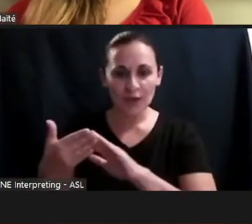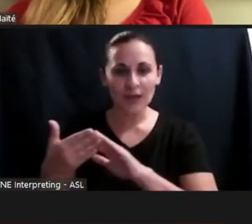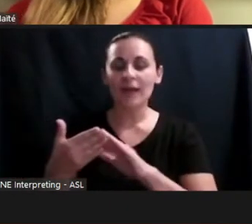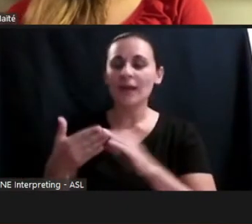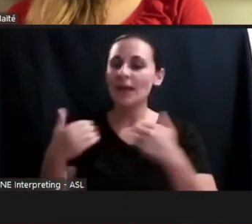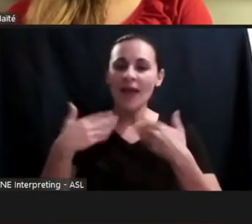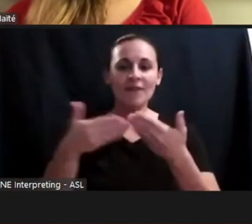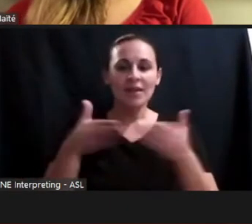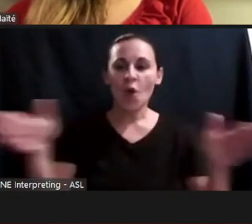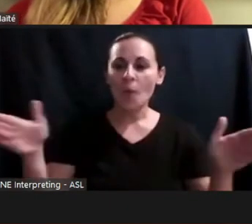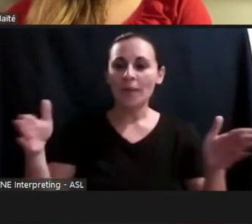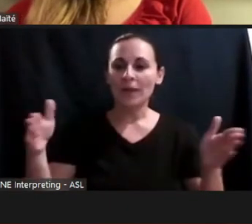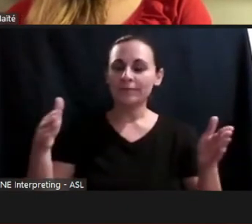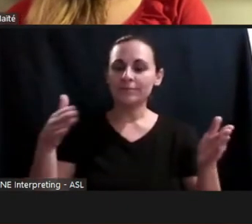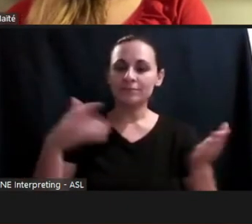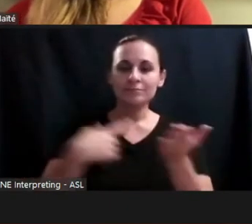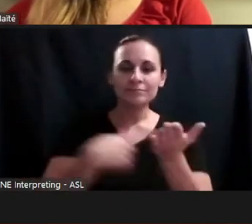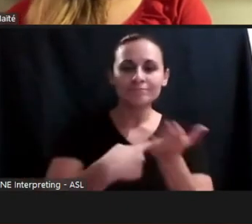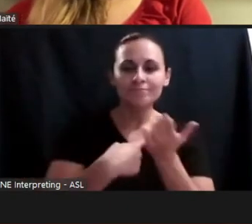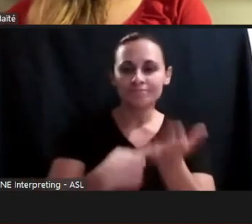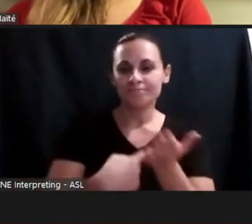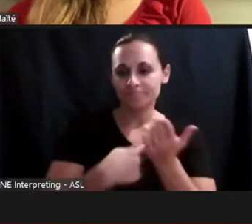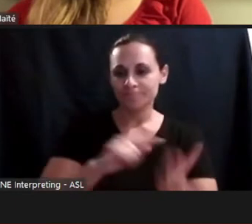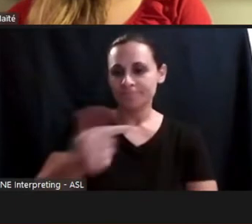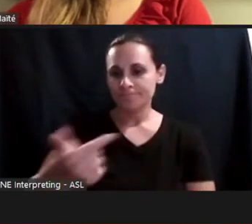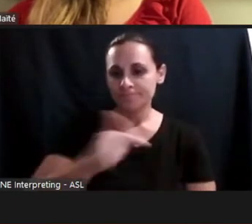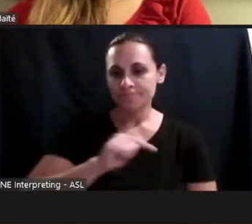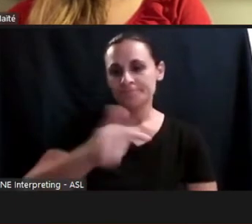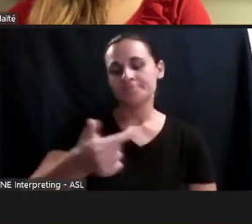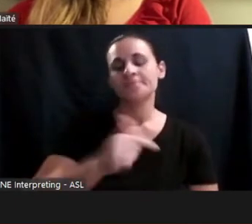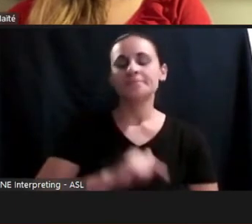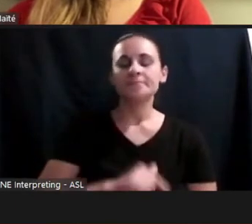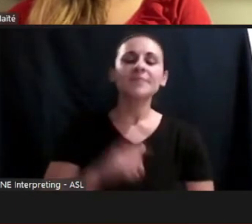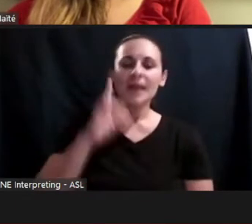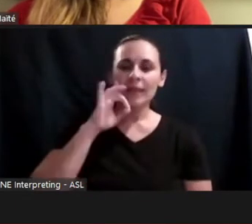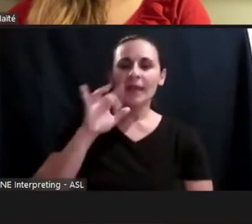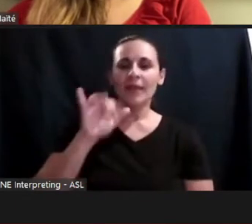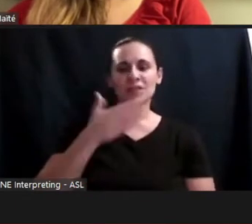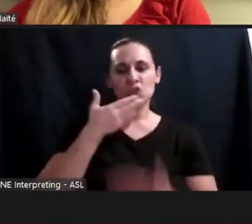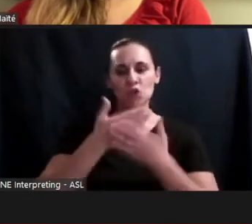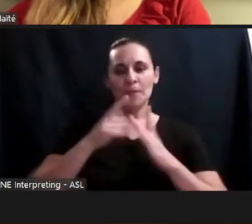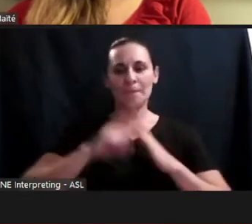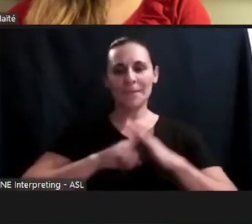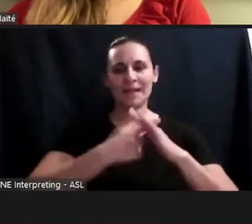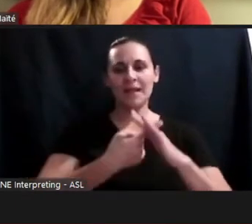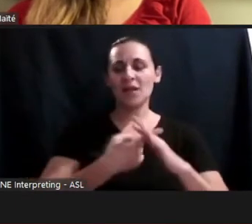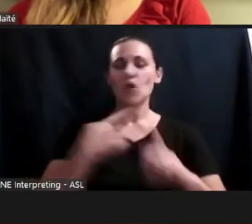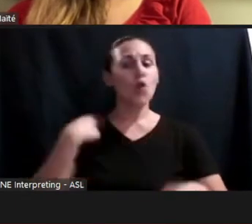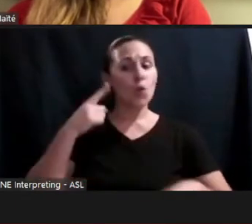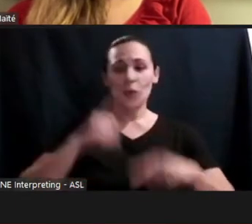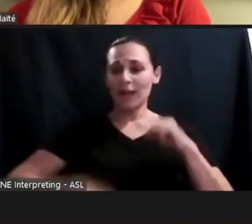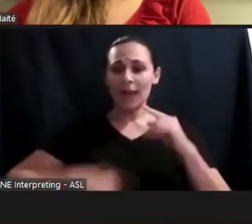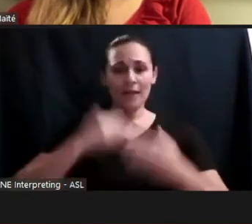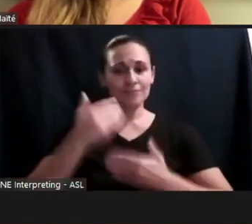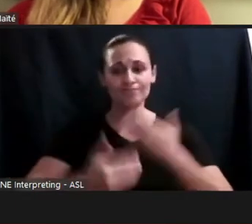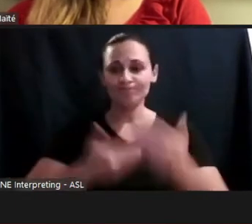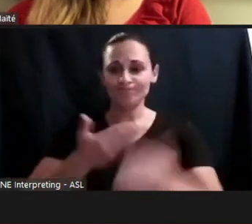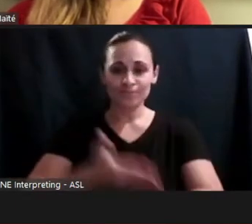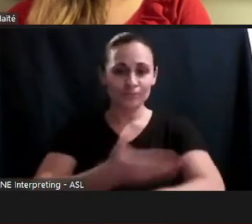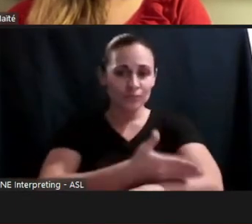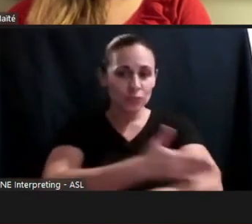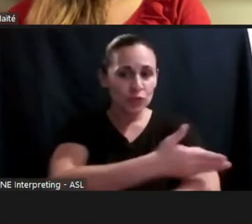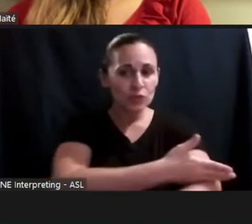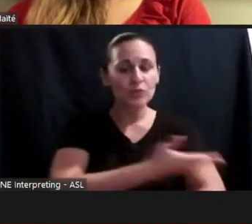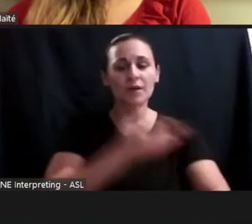that's where it all begins critical because you cannot make progress and enhance understanding